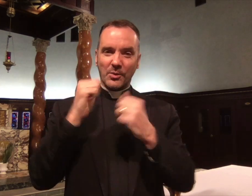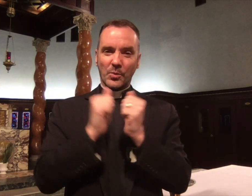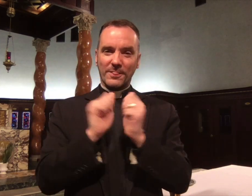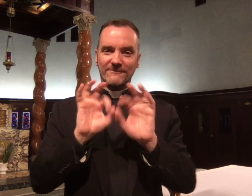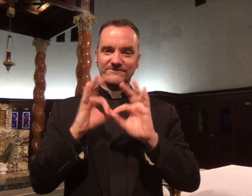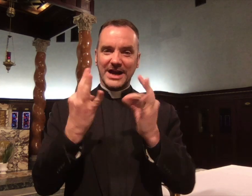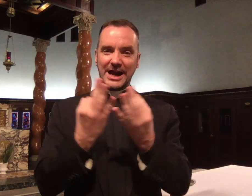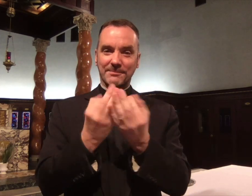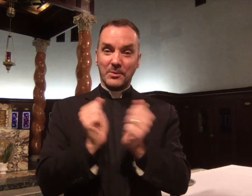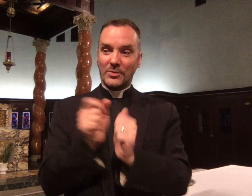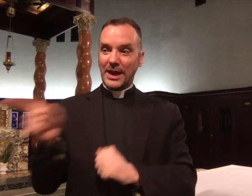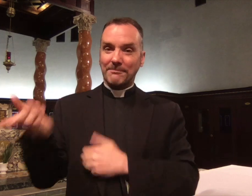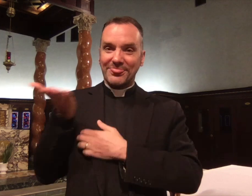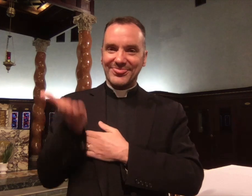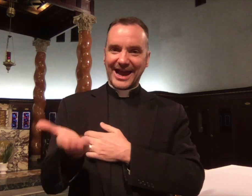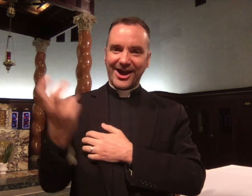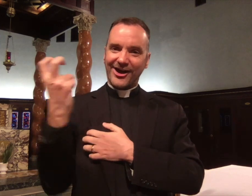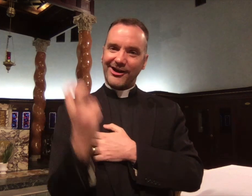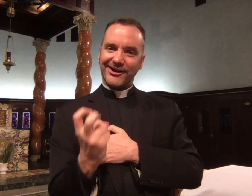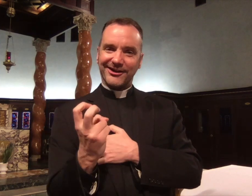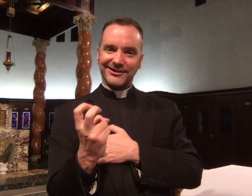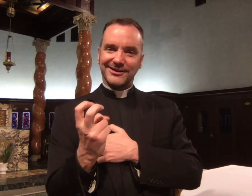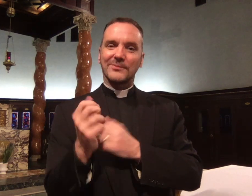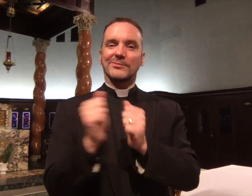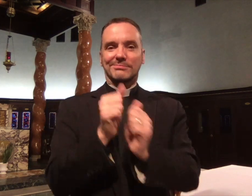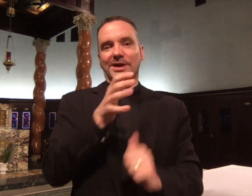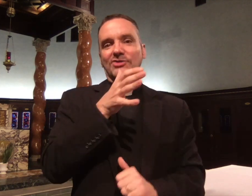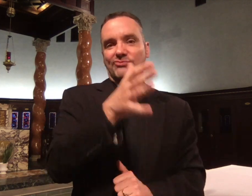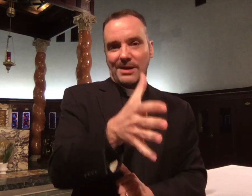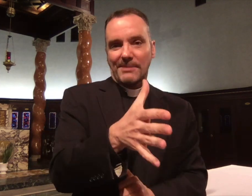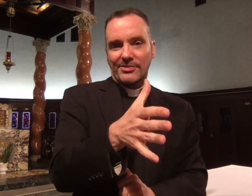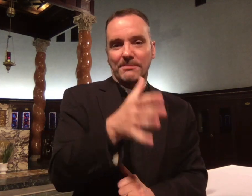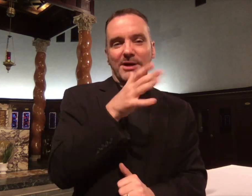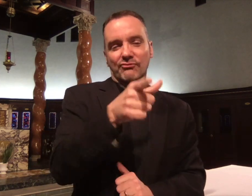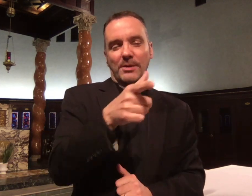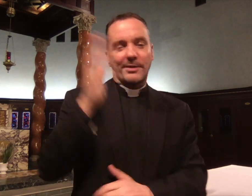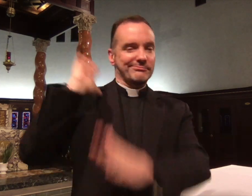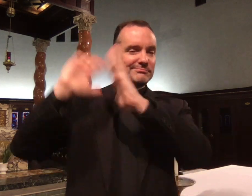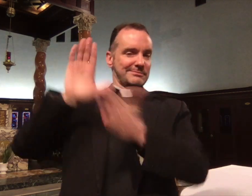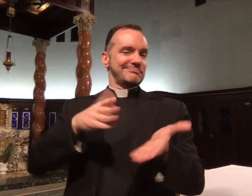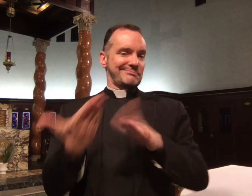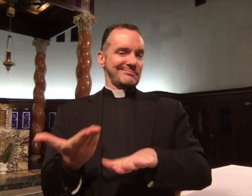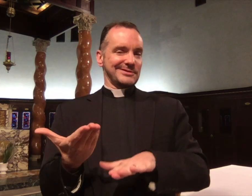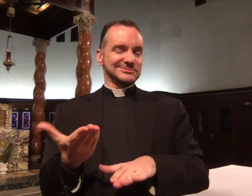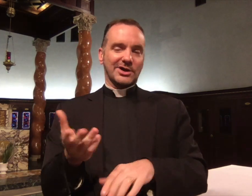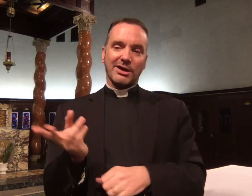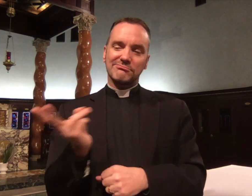with my grandfather there and my grandmother when she was still alive,